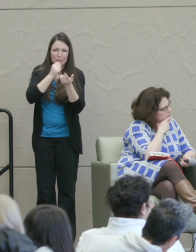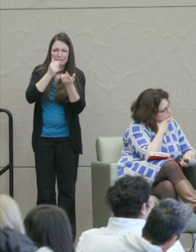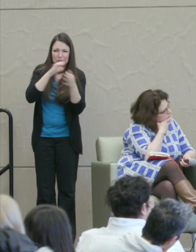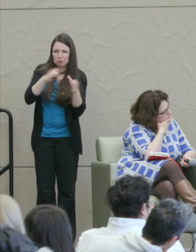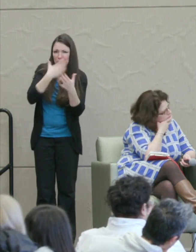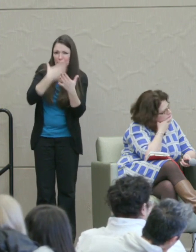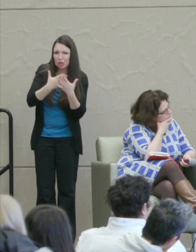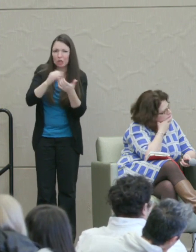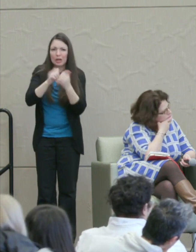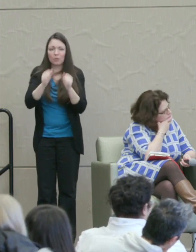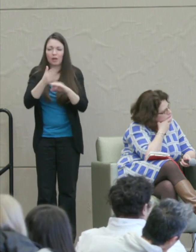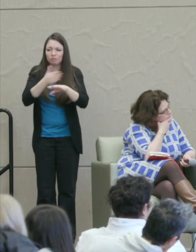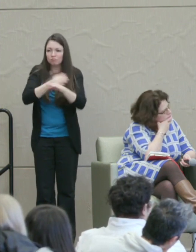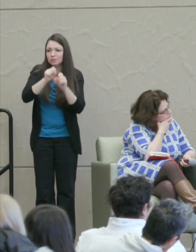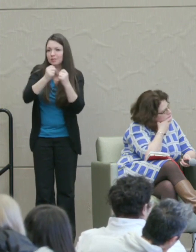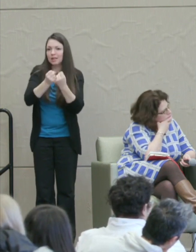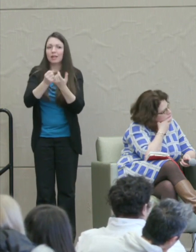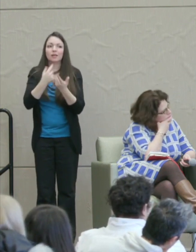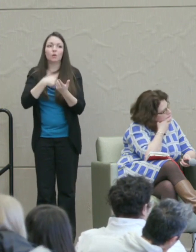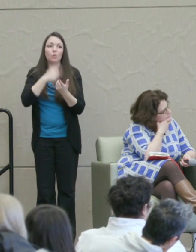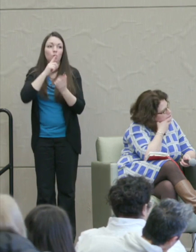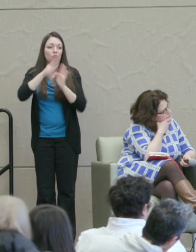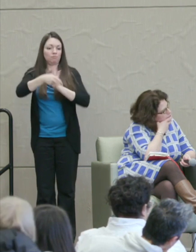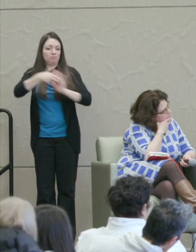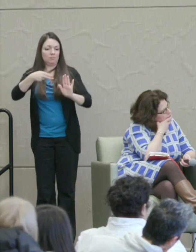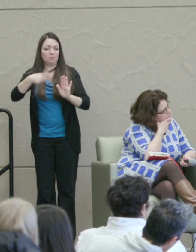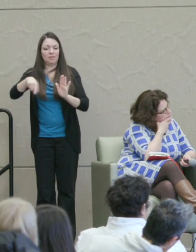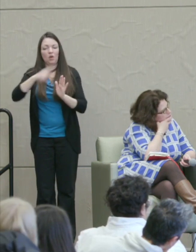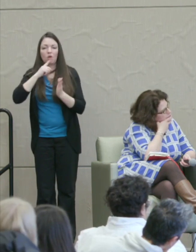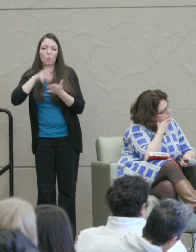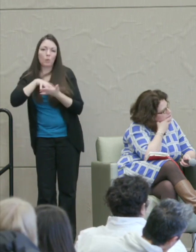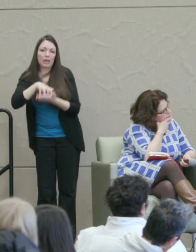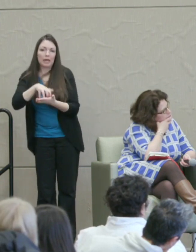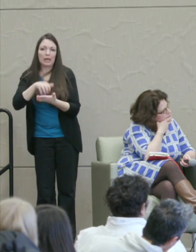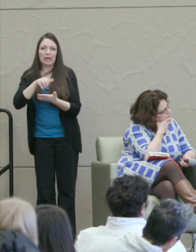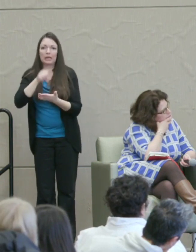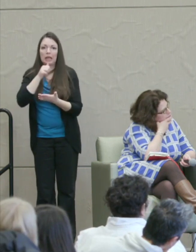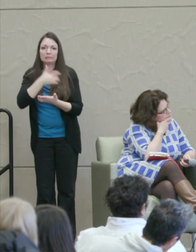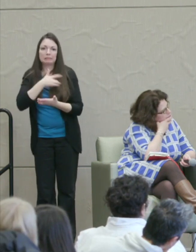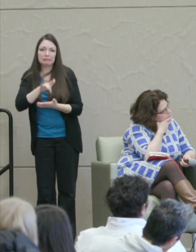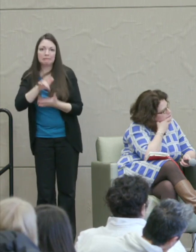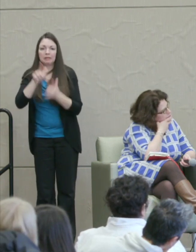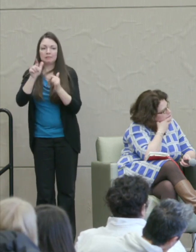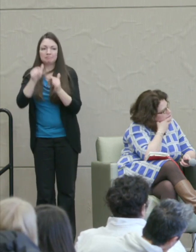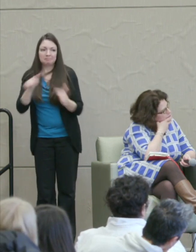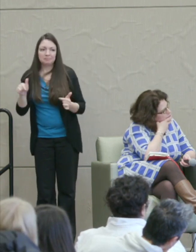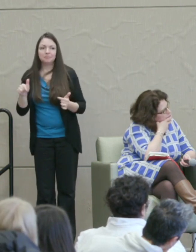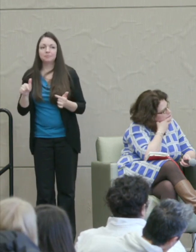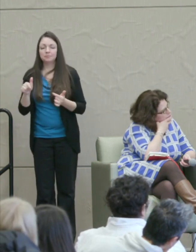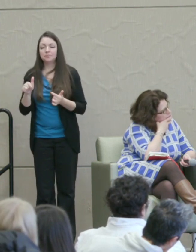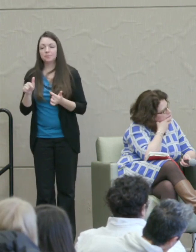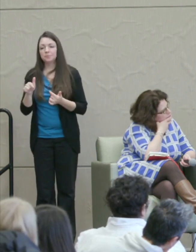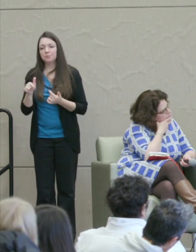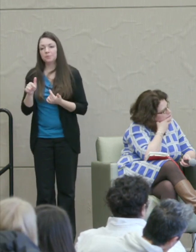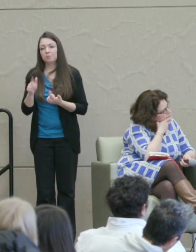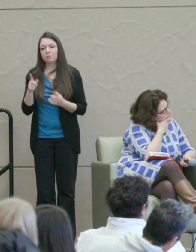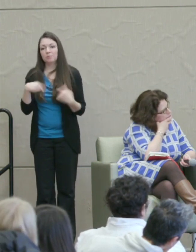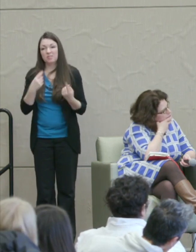We're branded as weak and sensitive and so on." It's been a struggle.